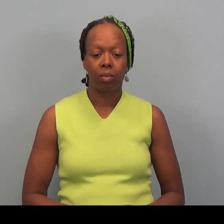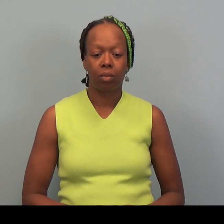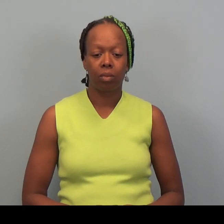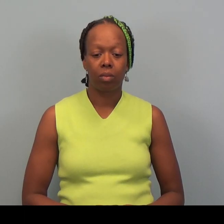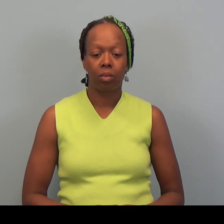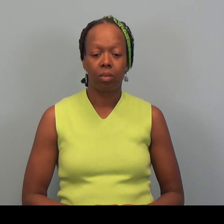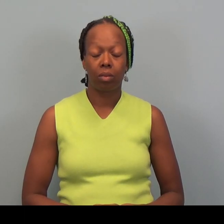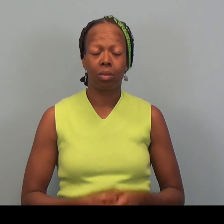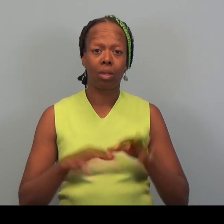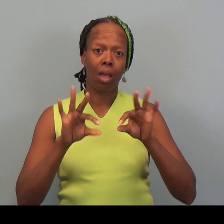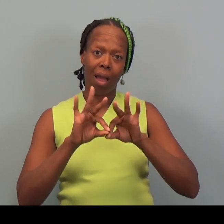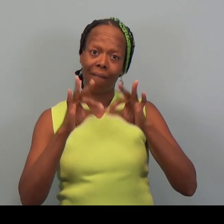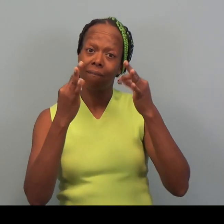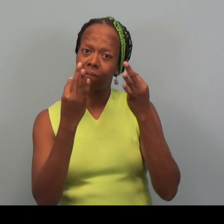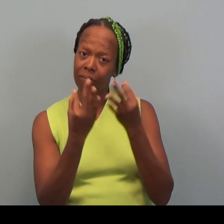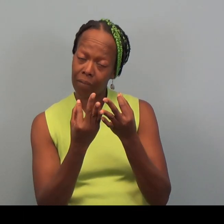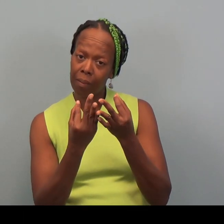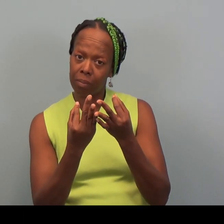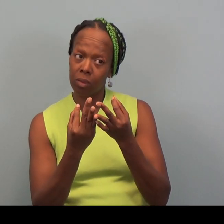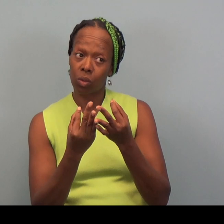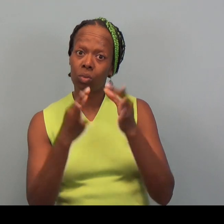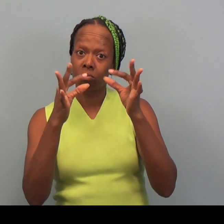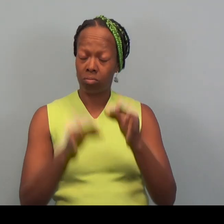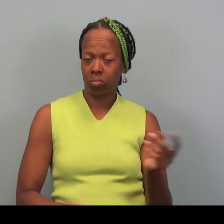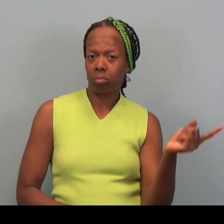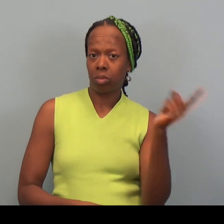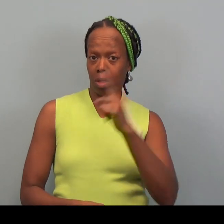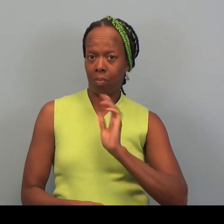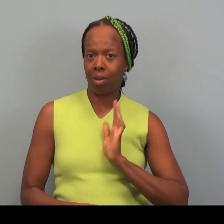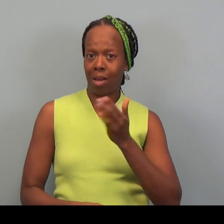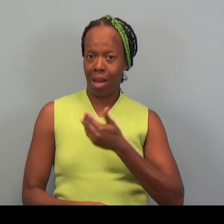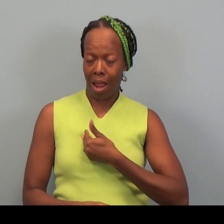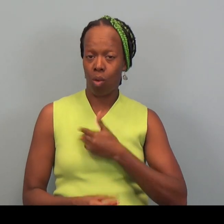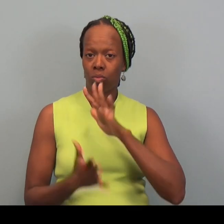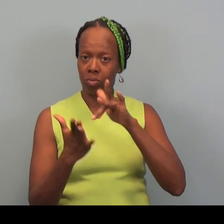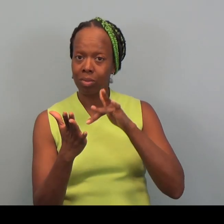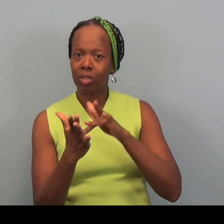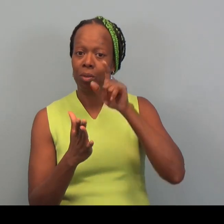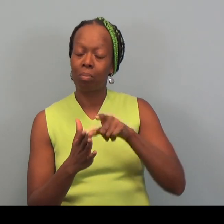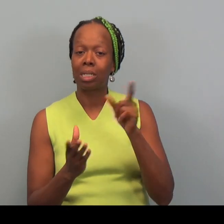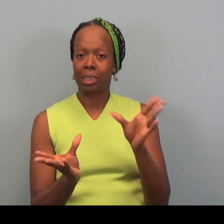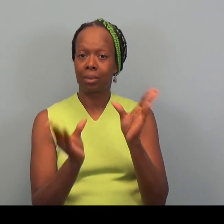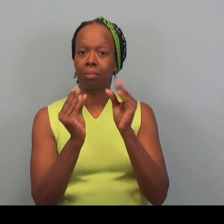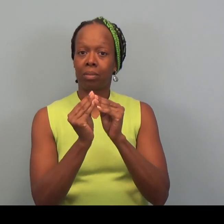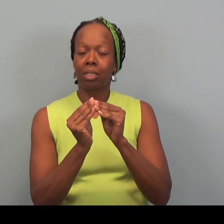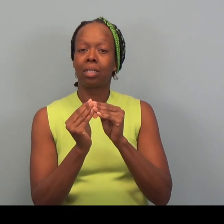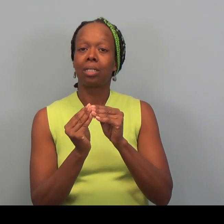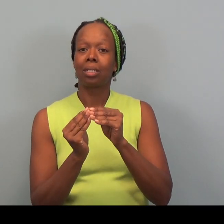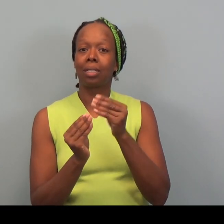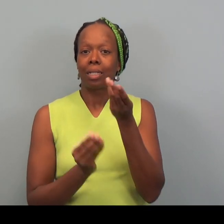So a family that comes to our tax site has to meet income eligibility guidelines.